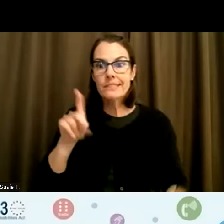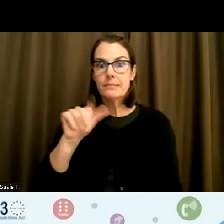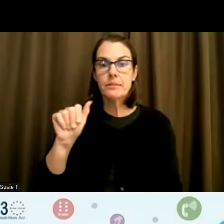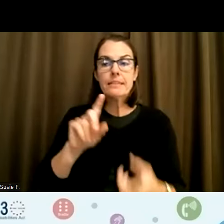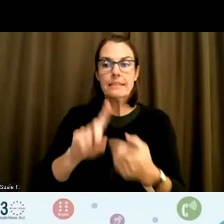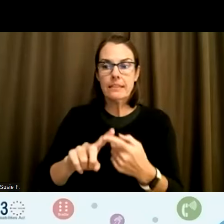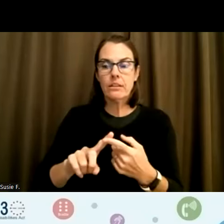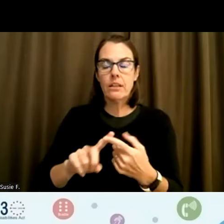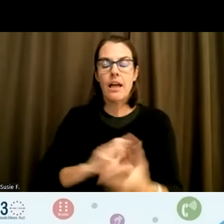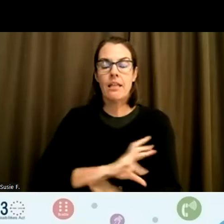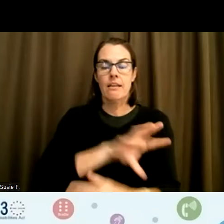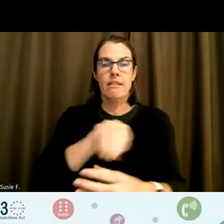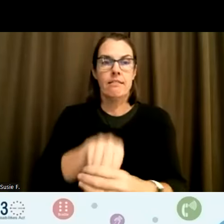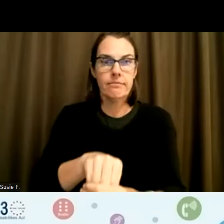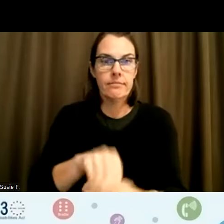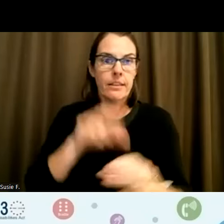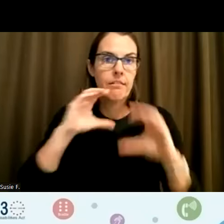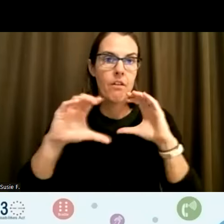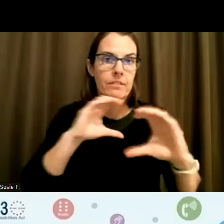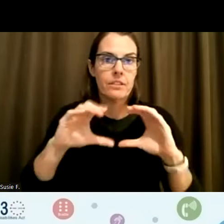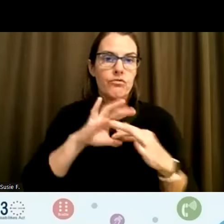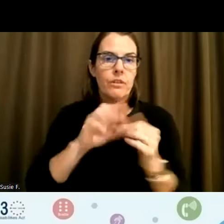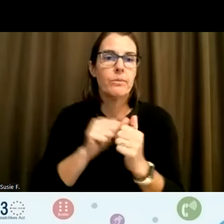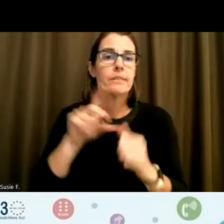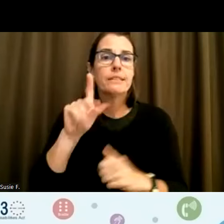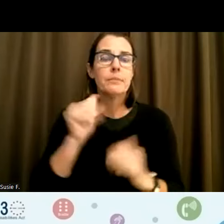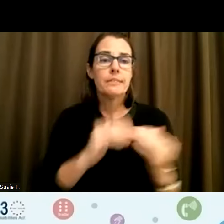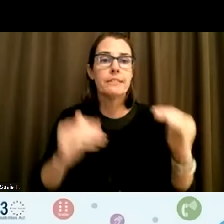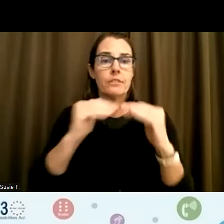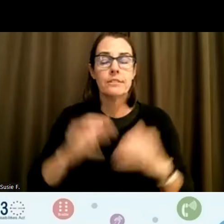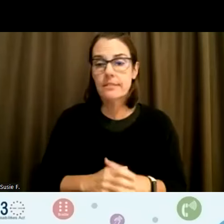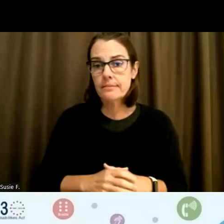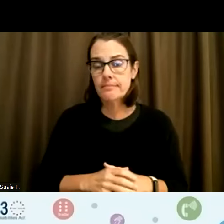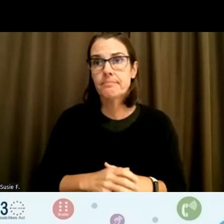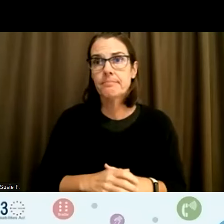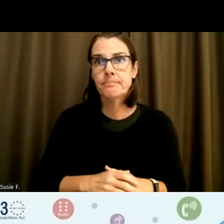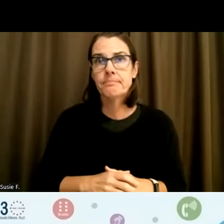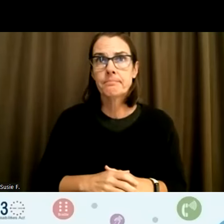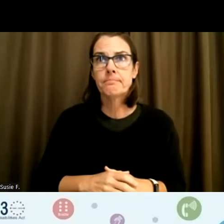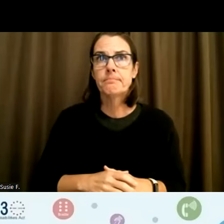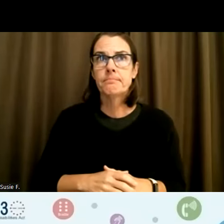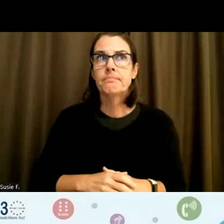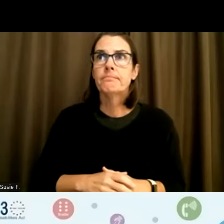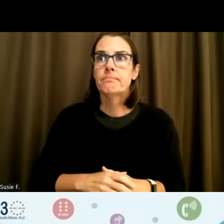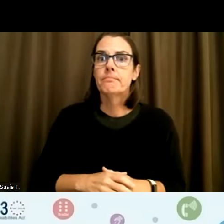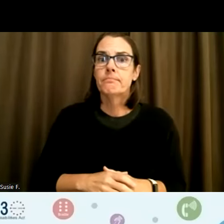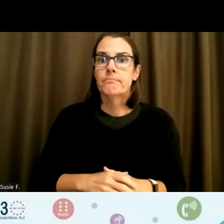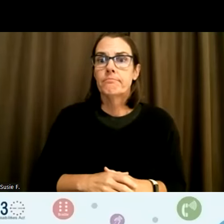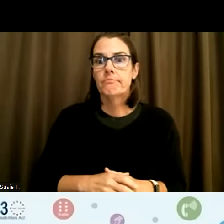the conversations around disability justice and understanding that, that that is.